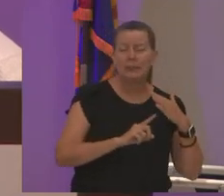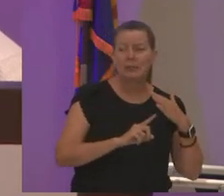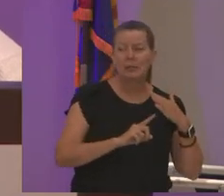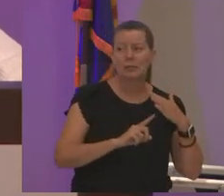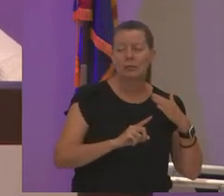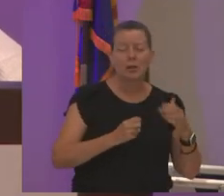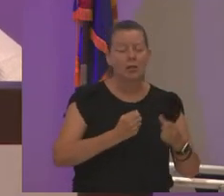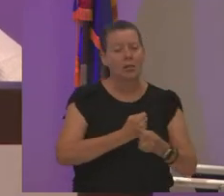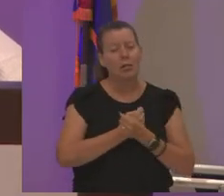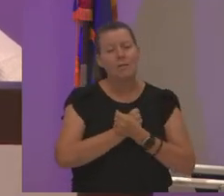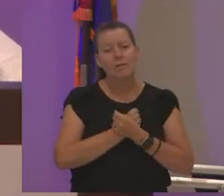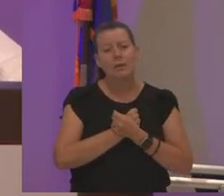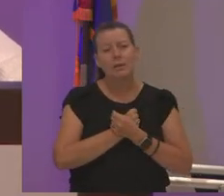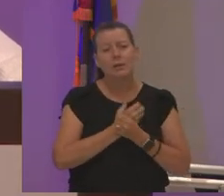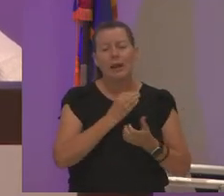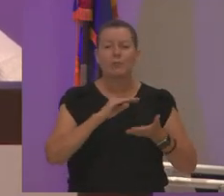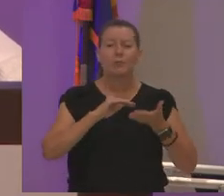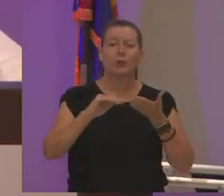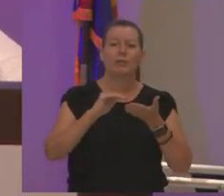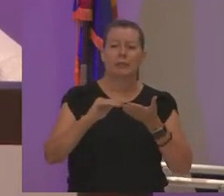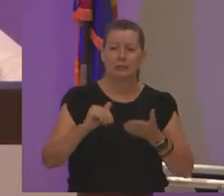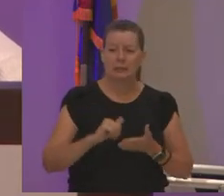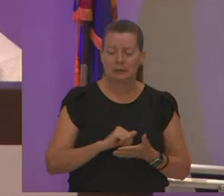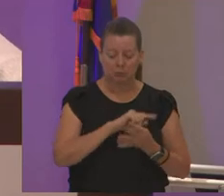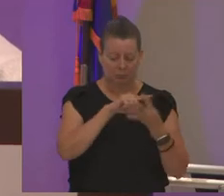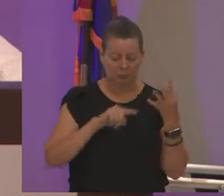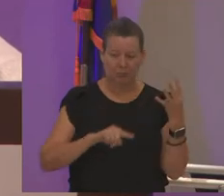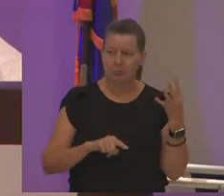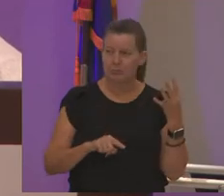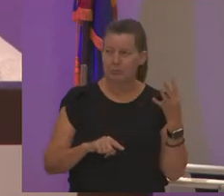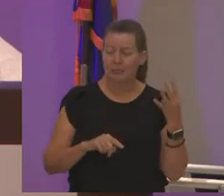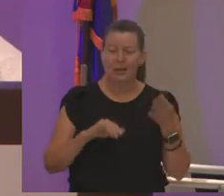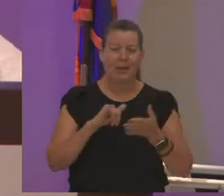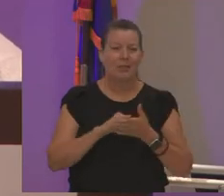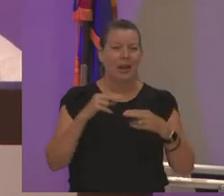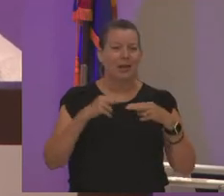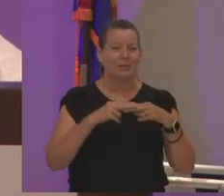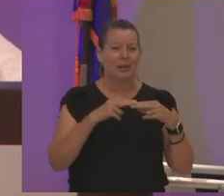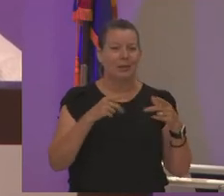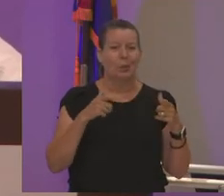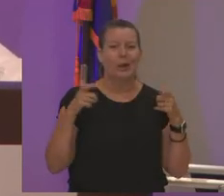love and forgiveness i went by that slide quickly because you know it's if that was my face up there